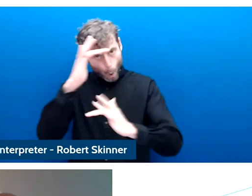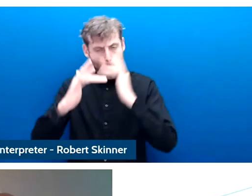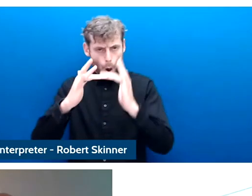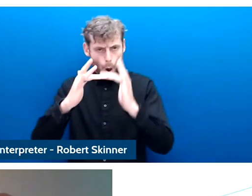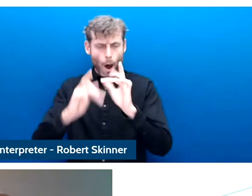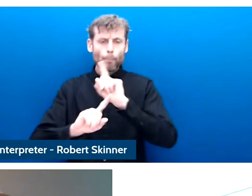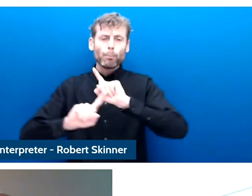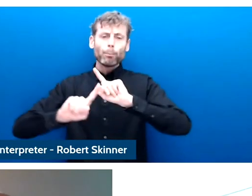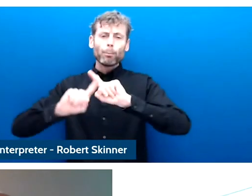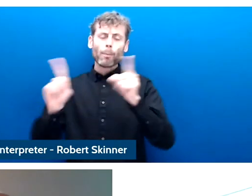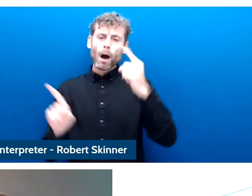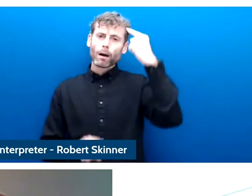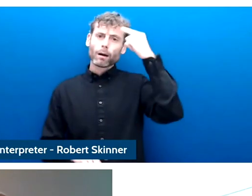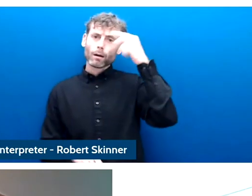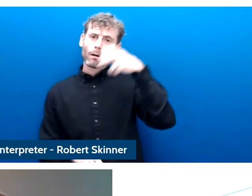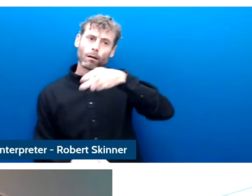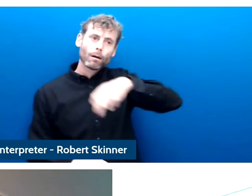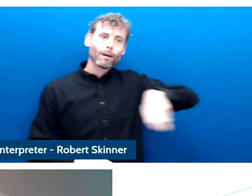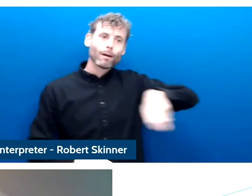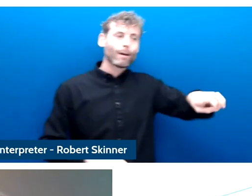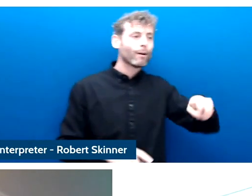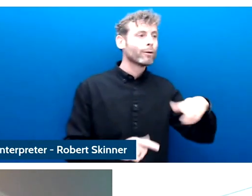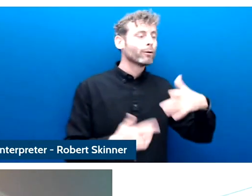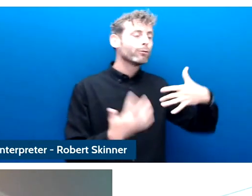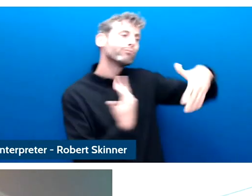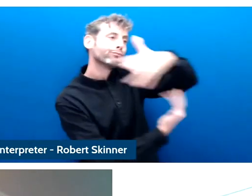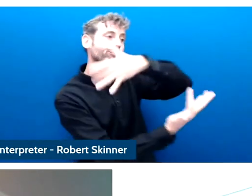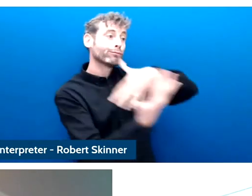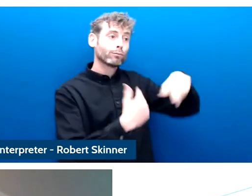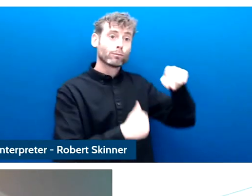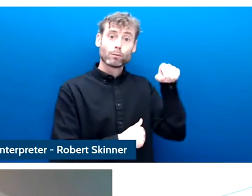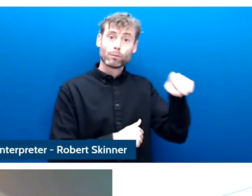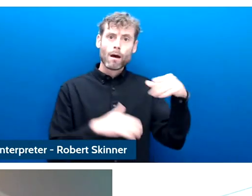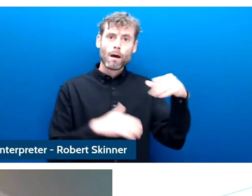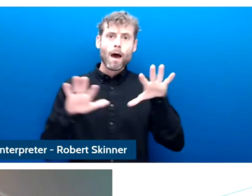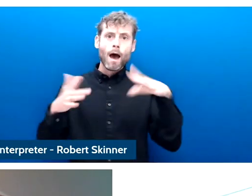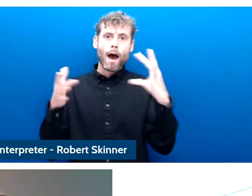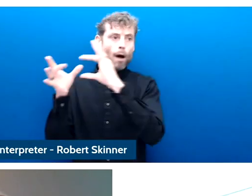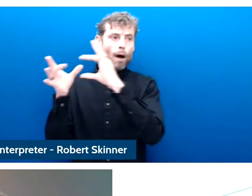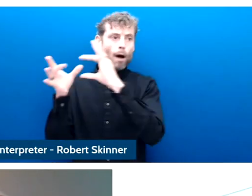School and indicating the materials that should be used the off line and online.